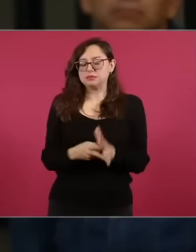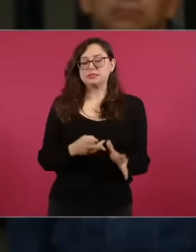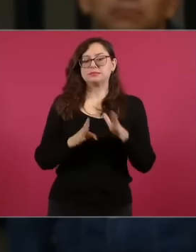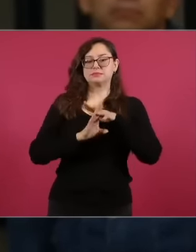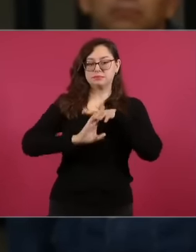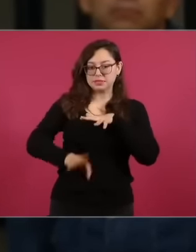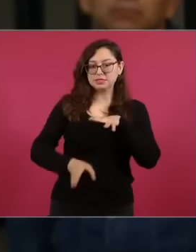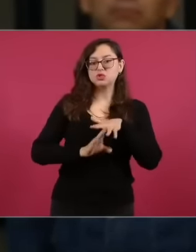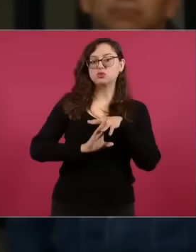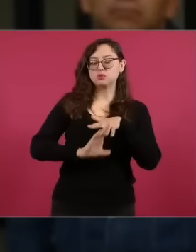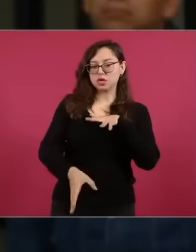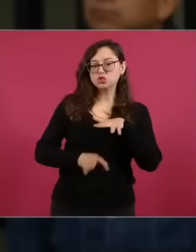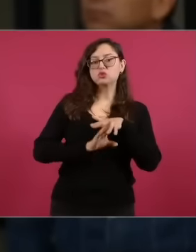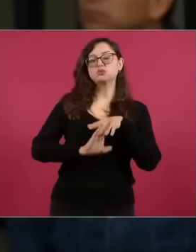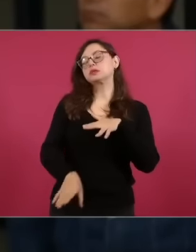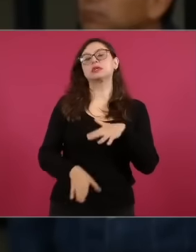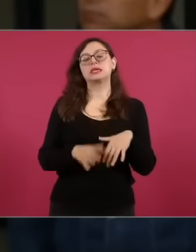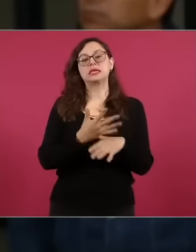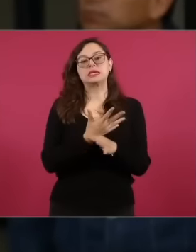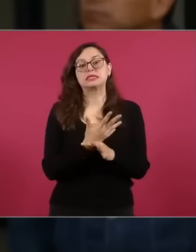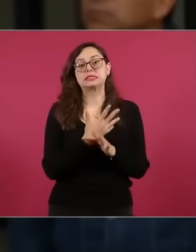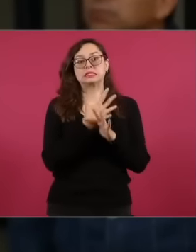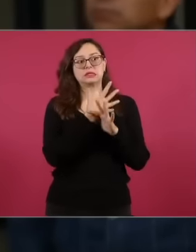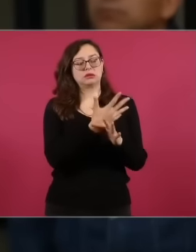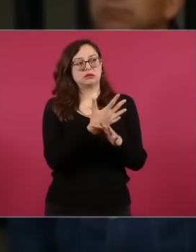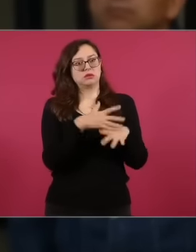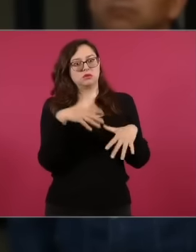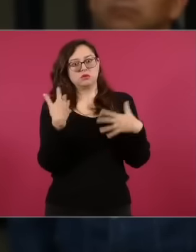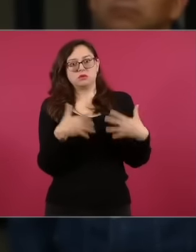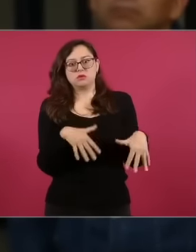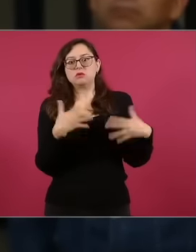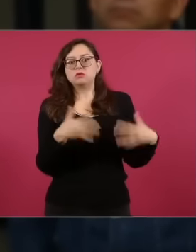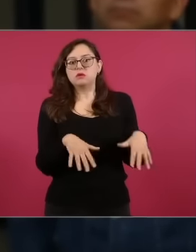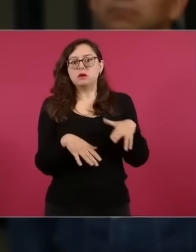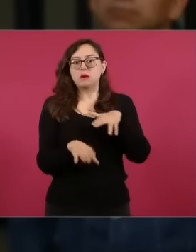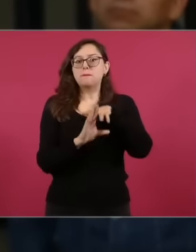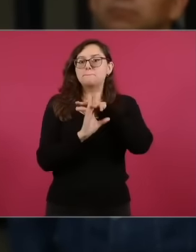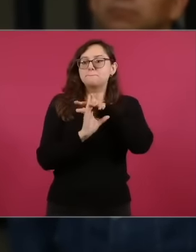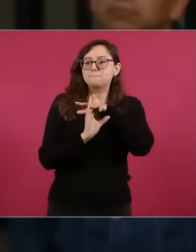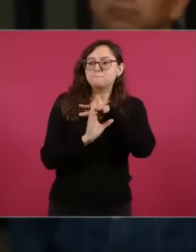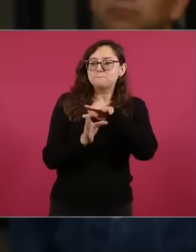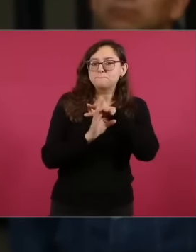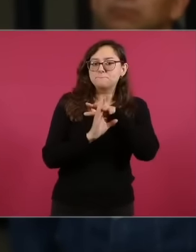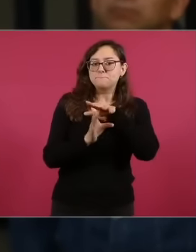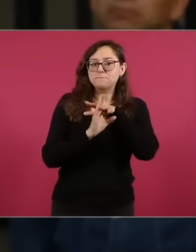one of his most scandalous statements that the migrants in Ohos were eating the pets